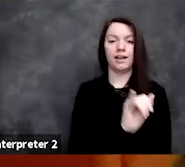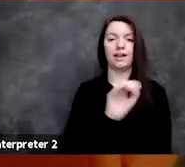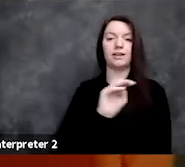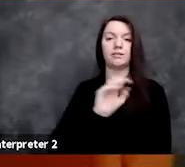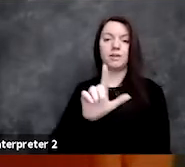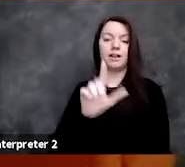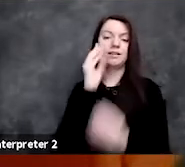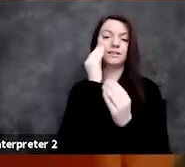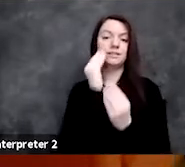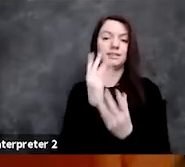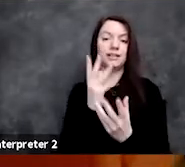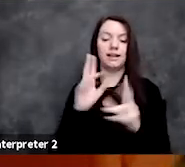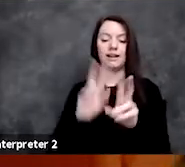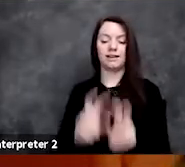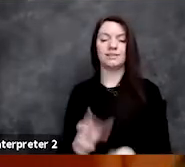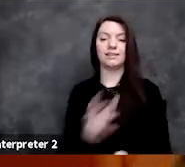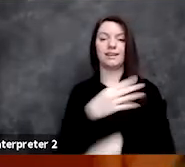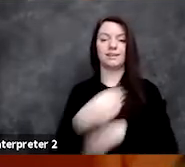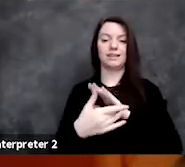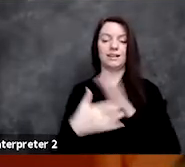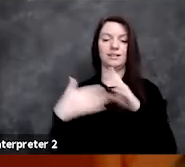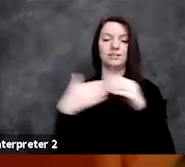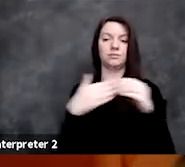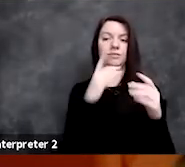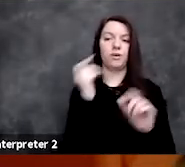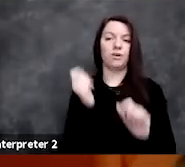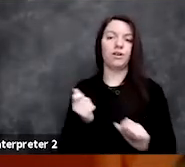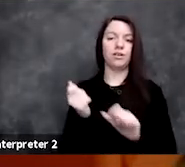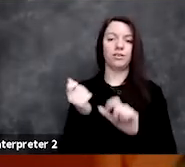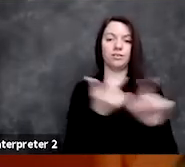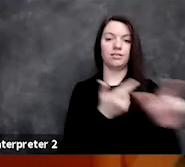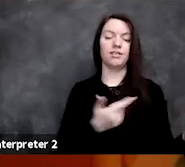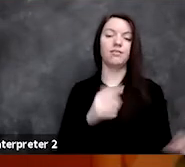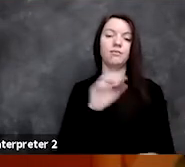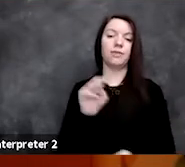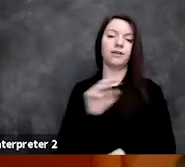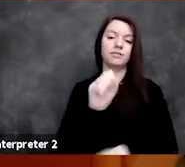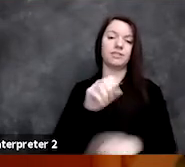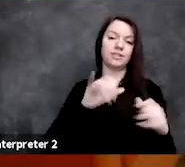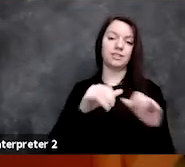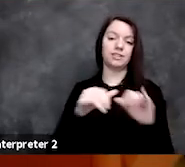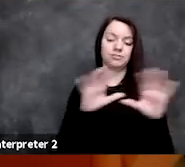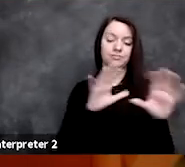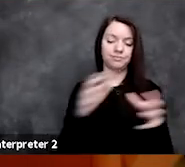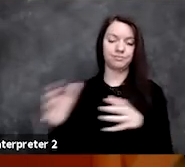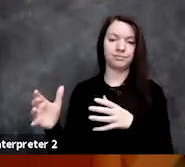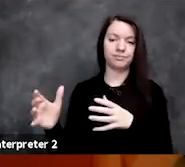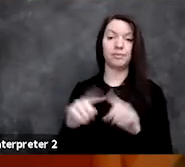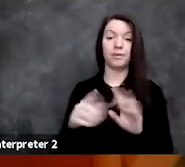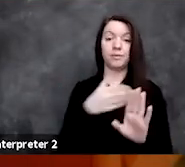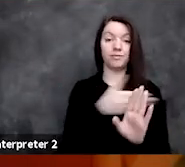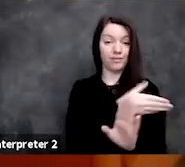as well as technical leadership across all of Microsoft Engineering, but prior to that she led a team